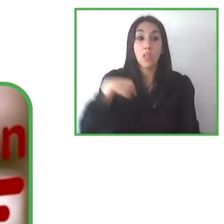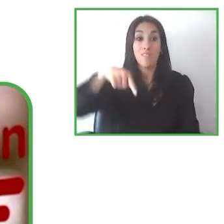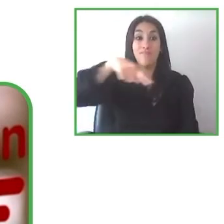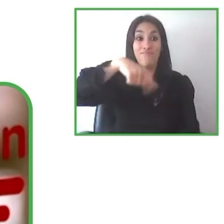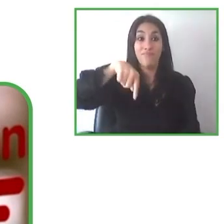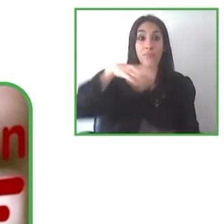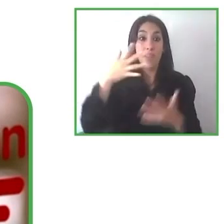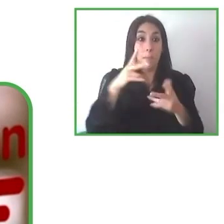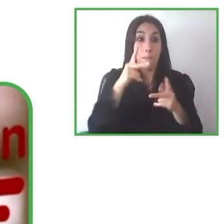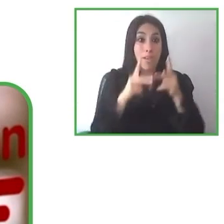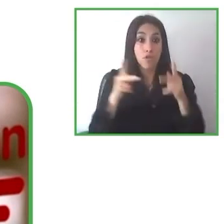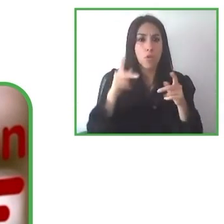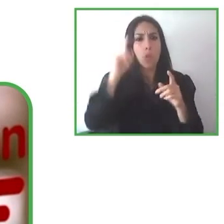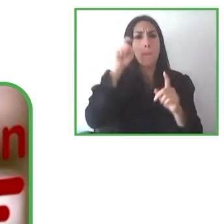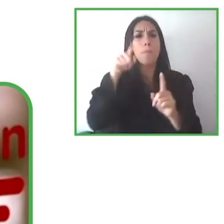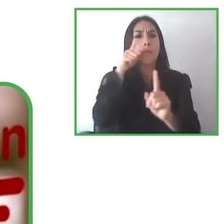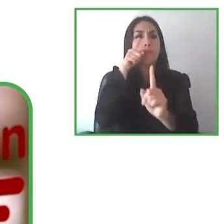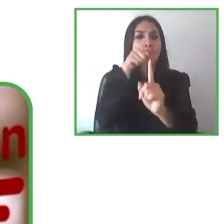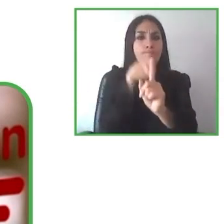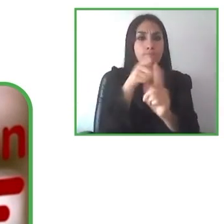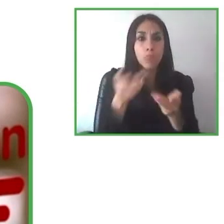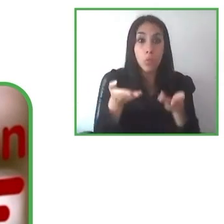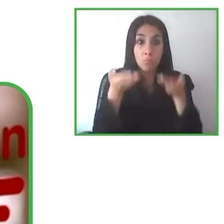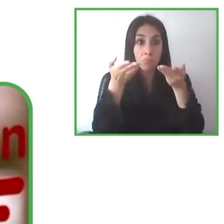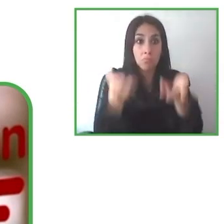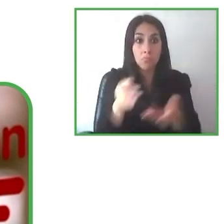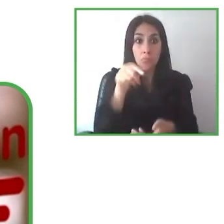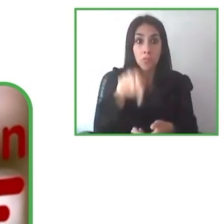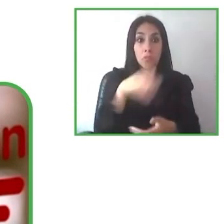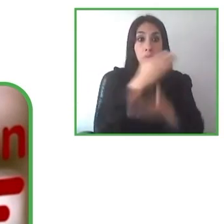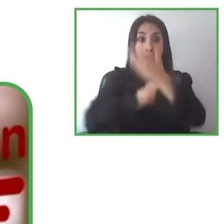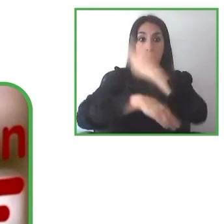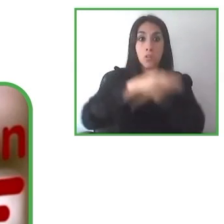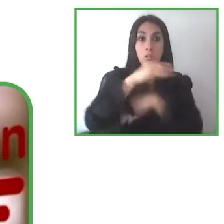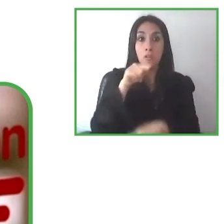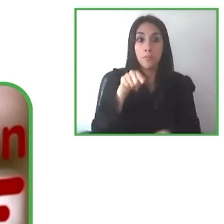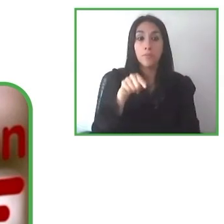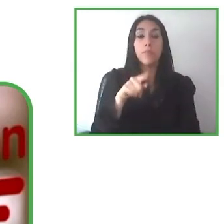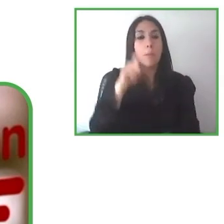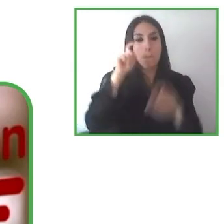so everyone could travel anywhere and of course, we plan to open